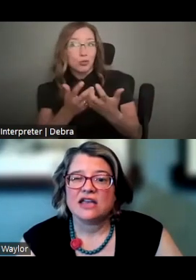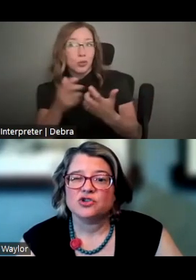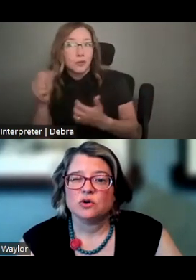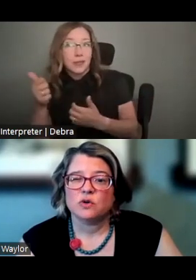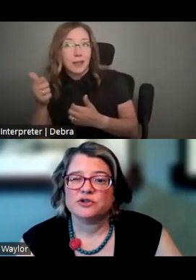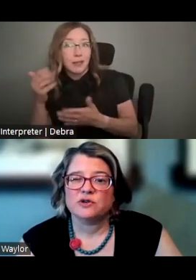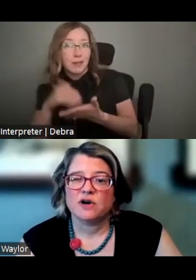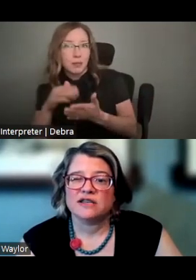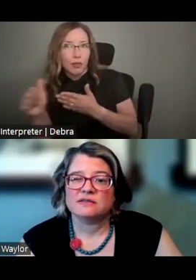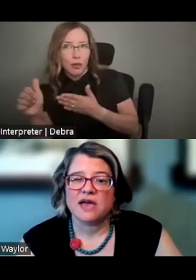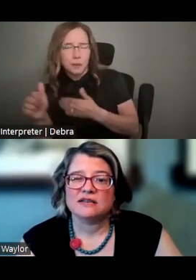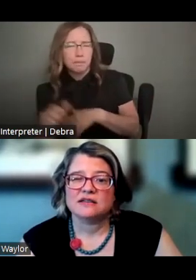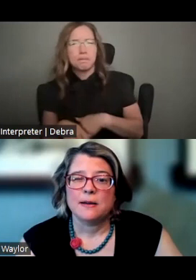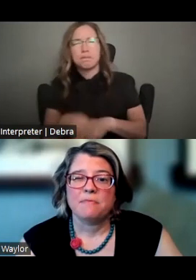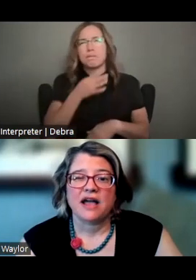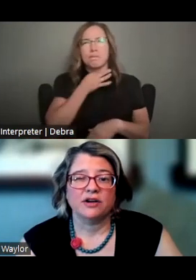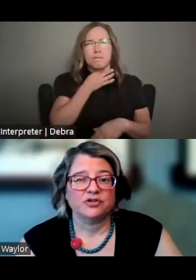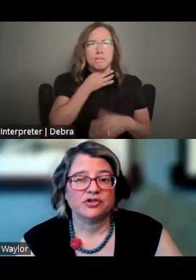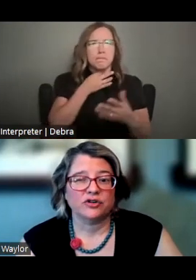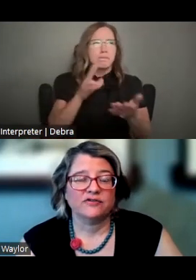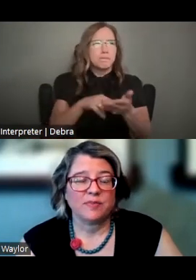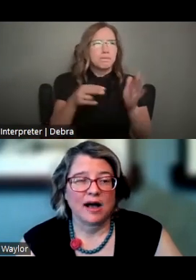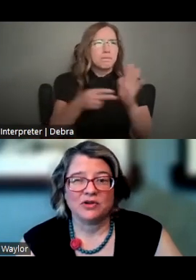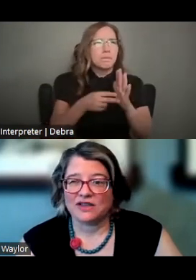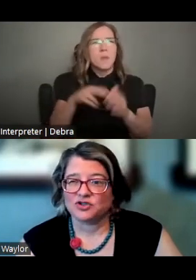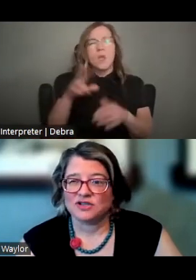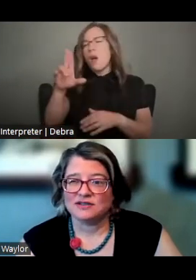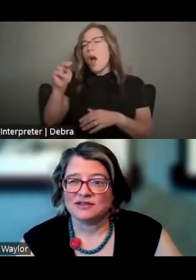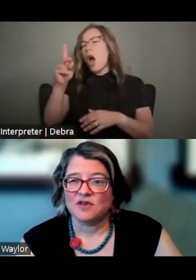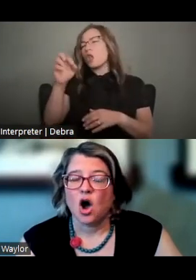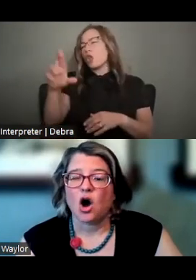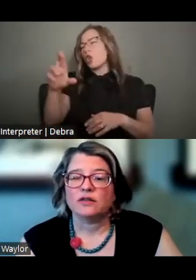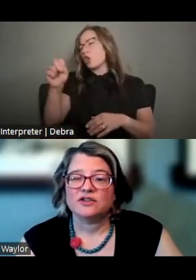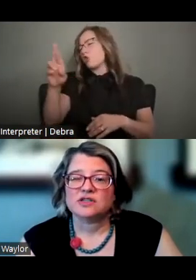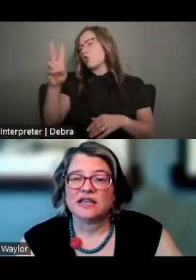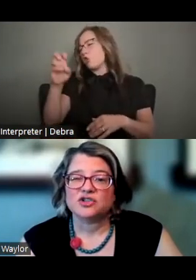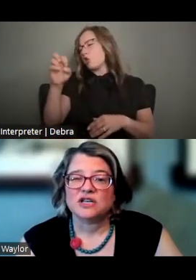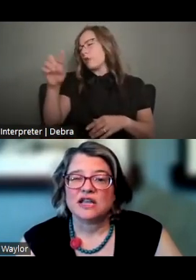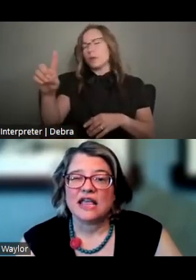IN CASE YOU WERE WONDERING WHAT IS MEANT BY UNDERSERVED POPULATIONS, OUR LEGISLATION AND